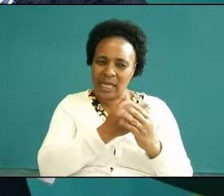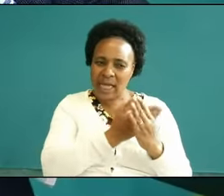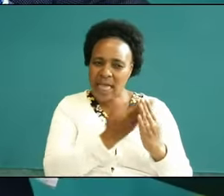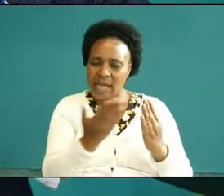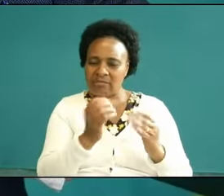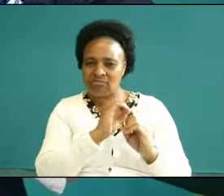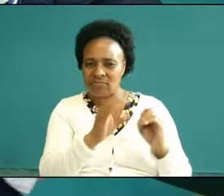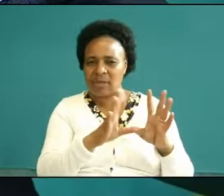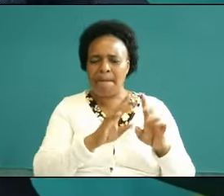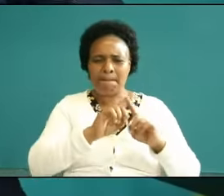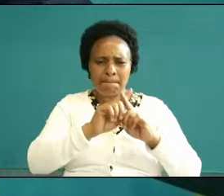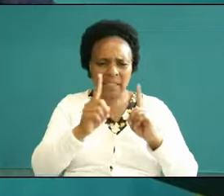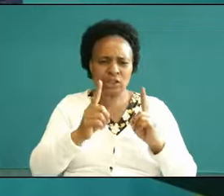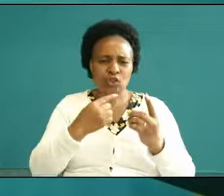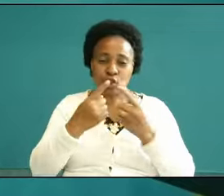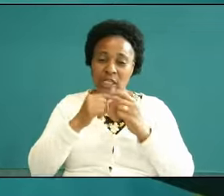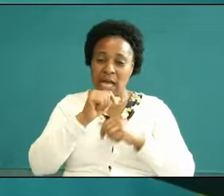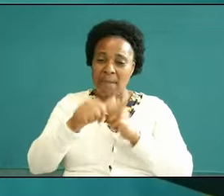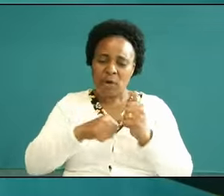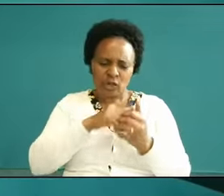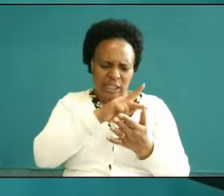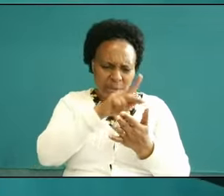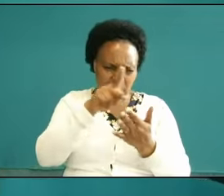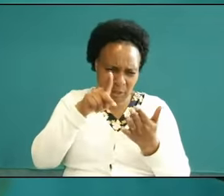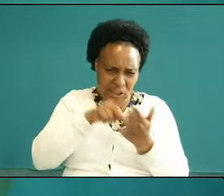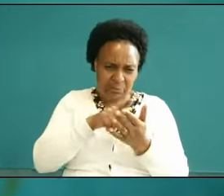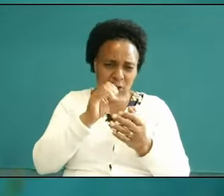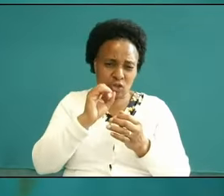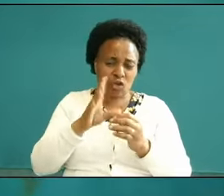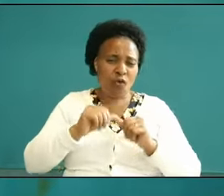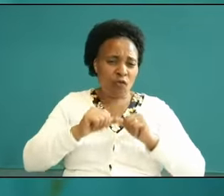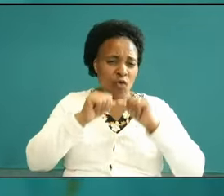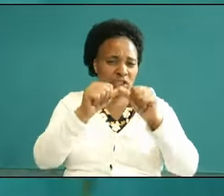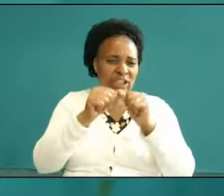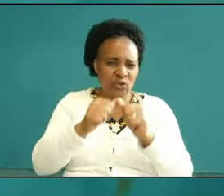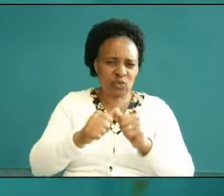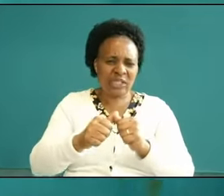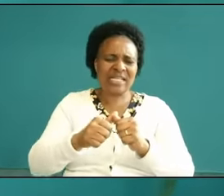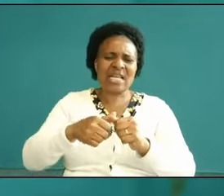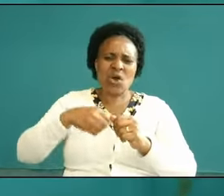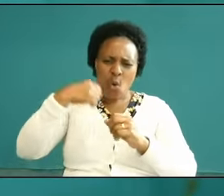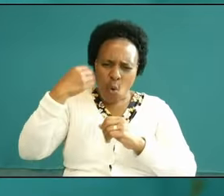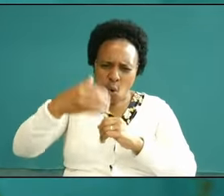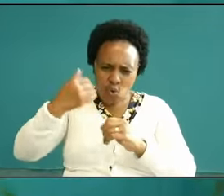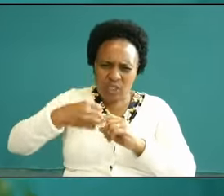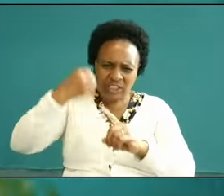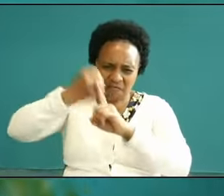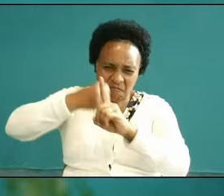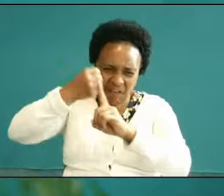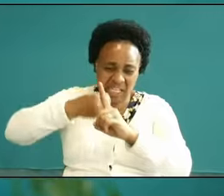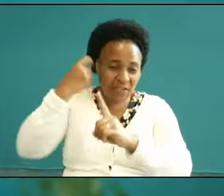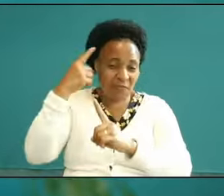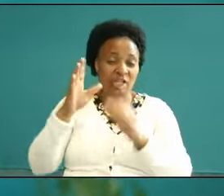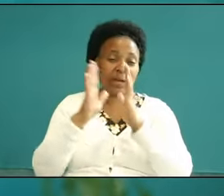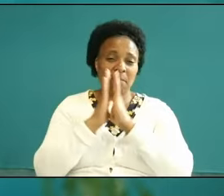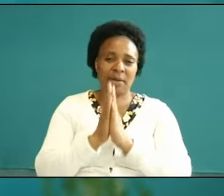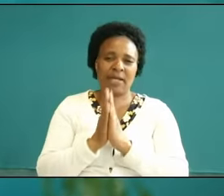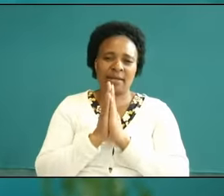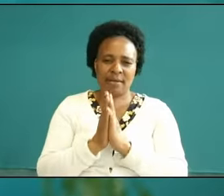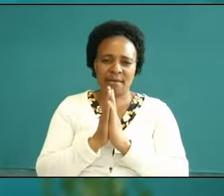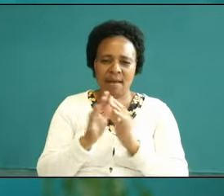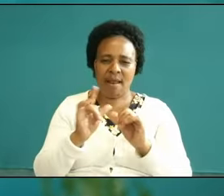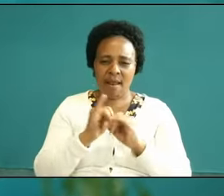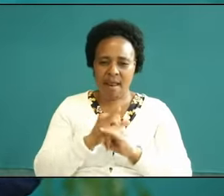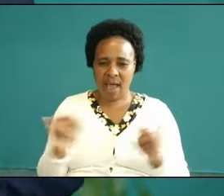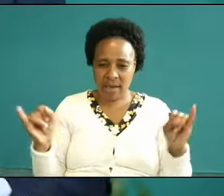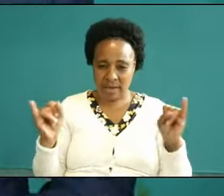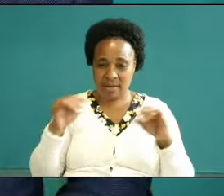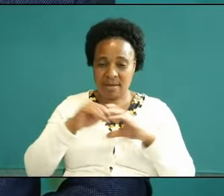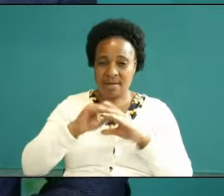the principle of a consistent persistent prayer life and its benefit in a Christian Life it know